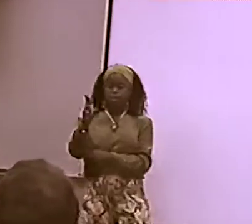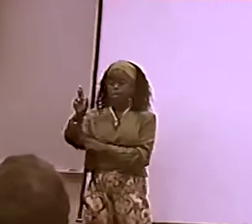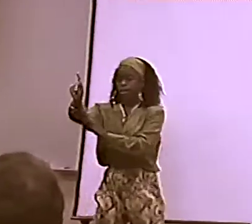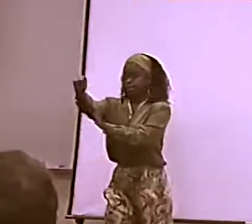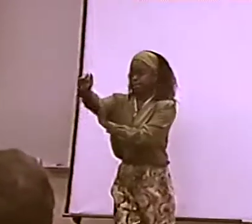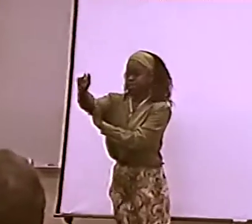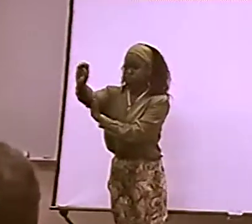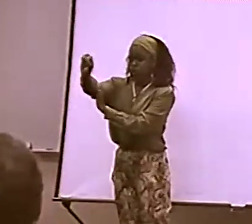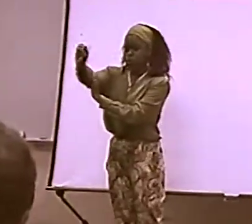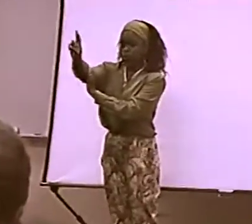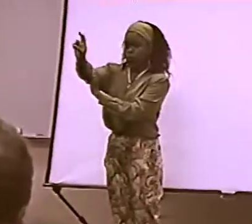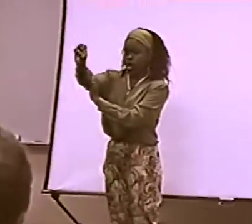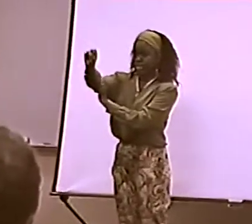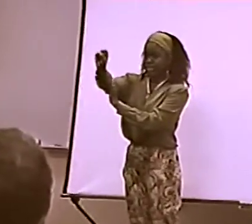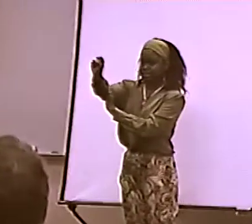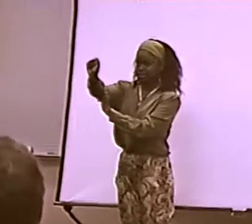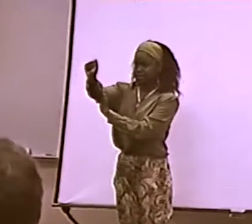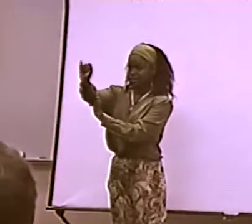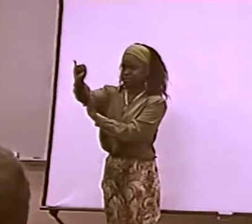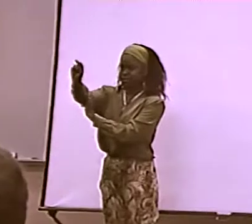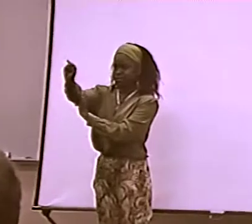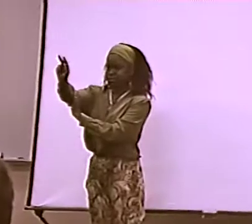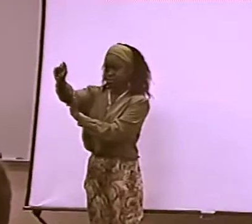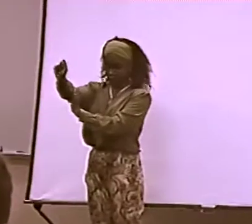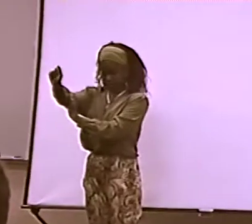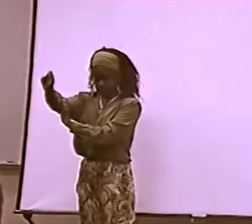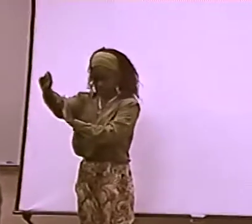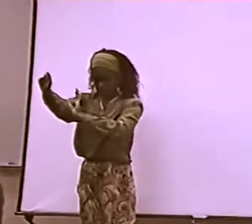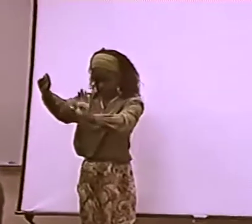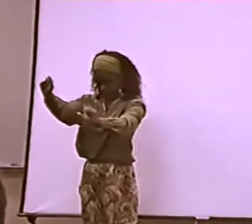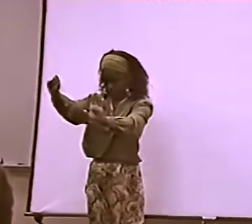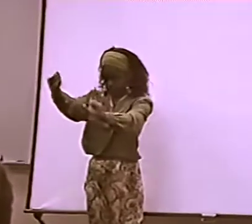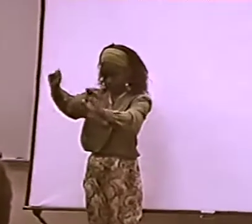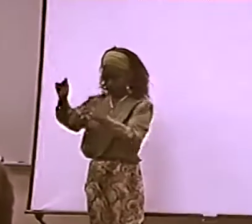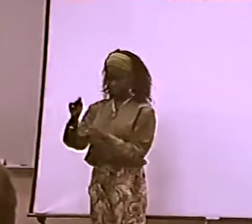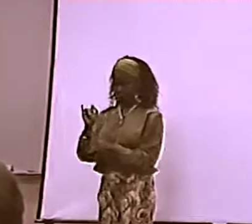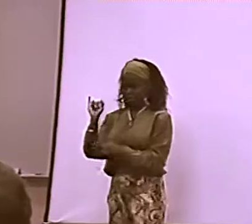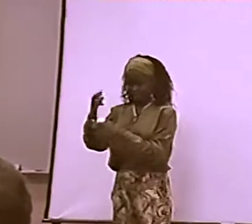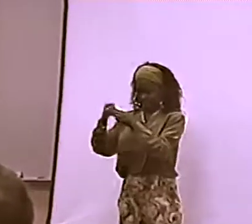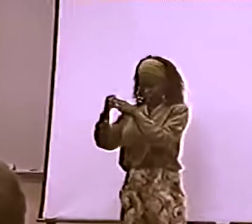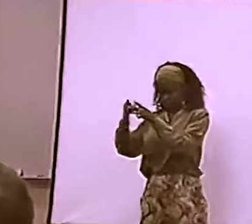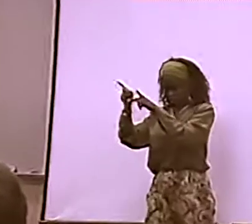OH, AND FIRST I WANT TO TALK A LITTLE BIT ABOUT WHAT'S INVOLVED IN THIS.